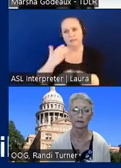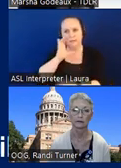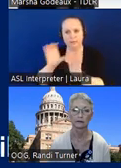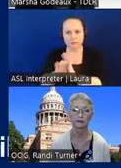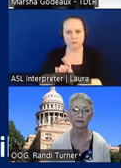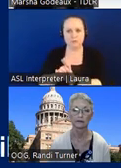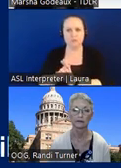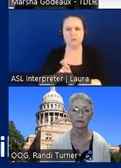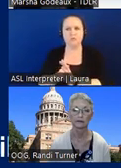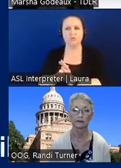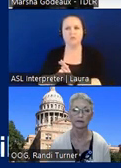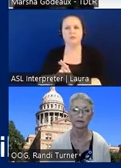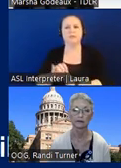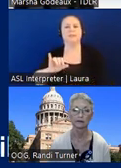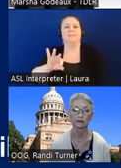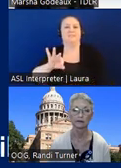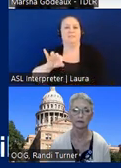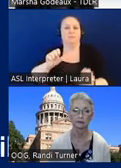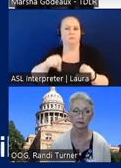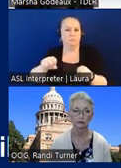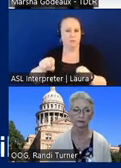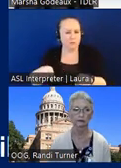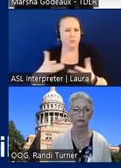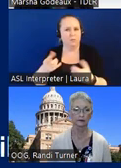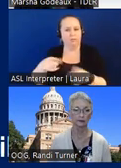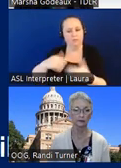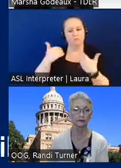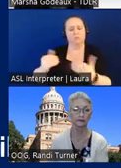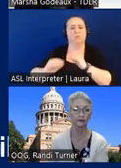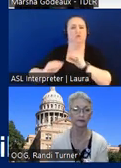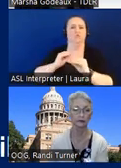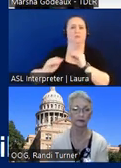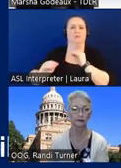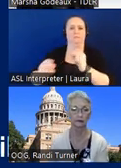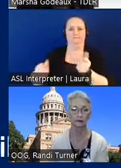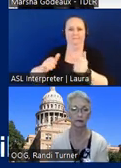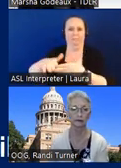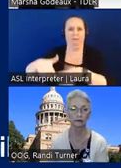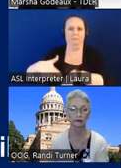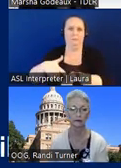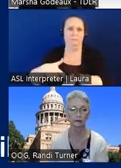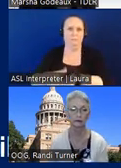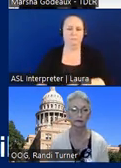if possible we try and get them to correct the violations as right then and there and we'll